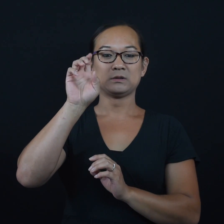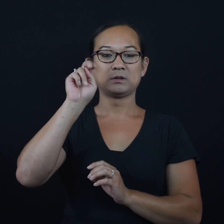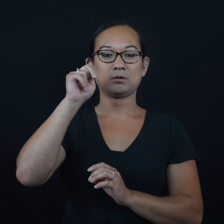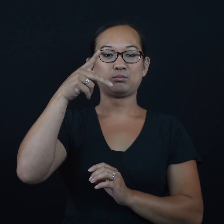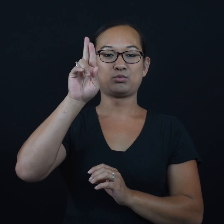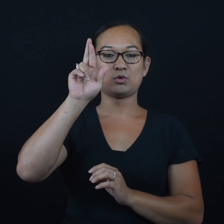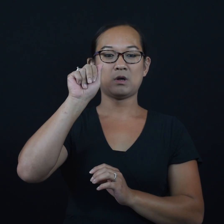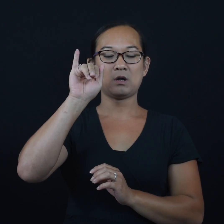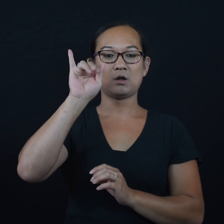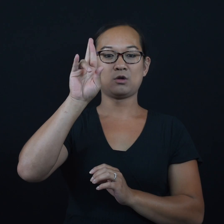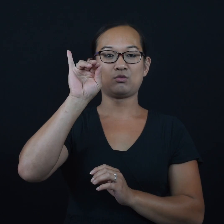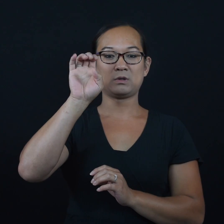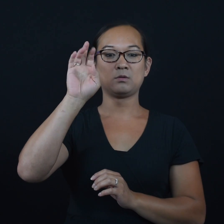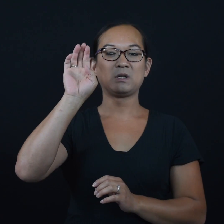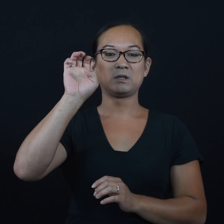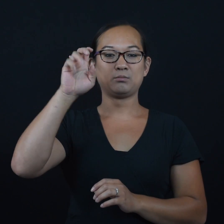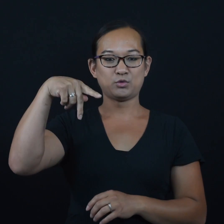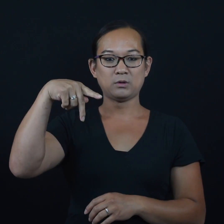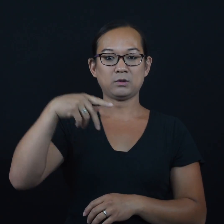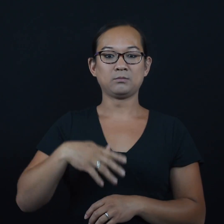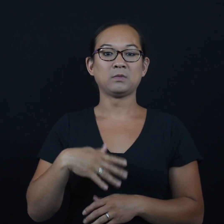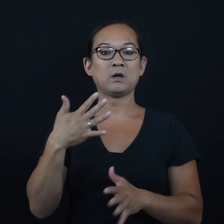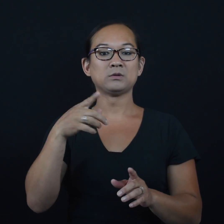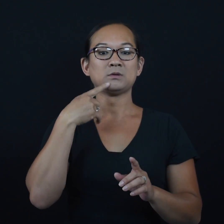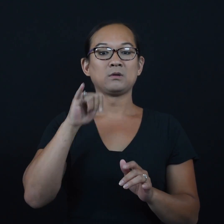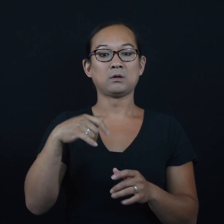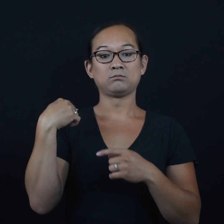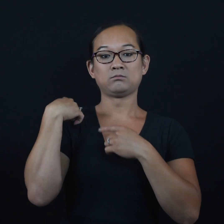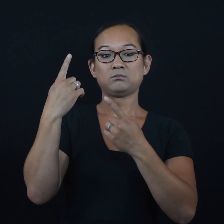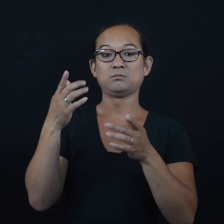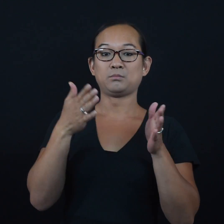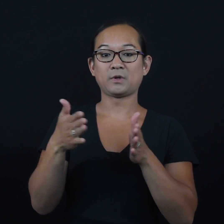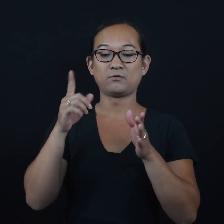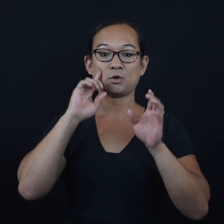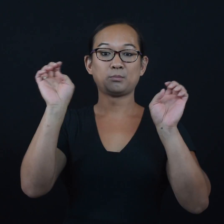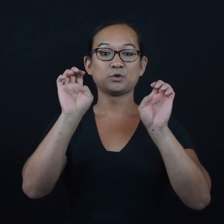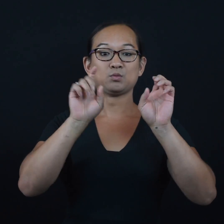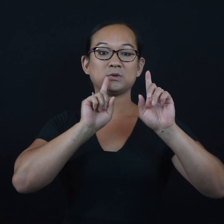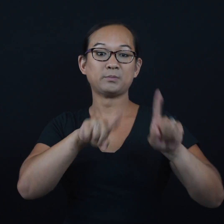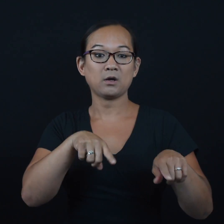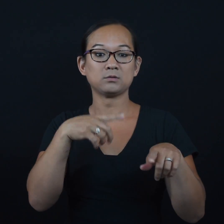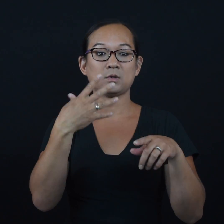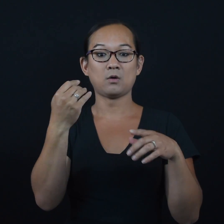said their past planning for emergency response and resiliency was helpful, but the pandemic